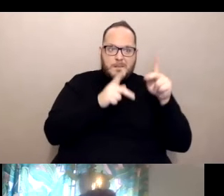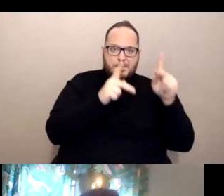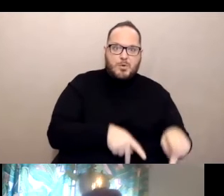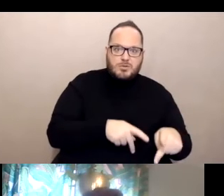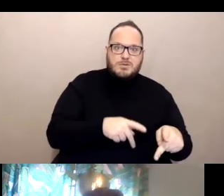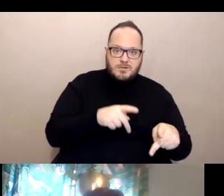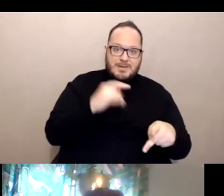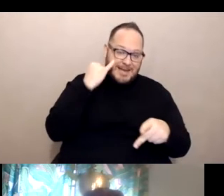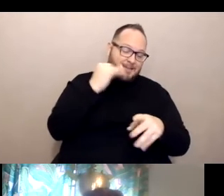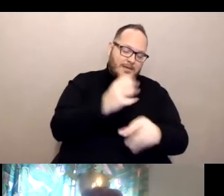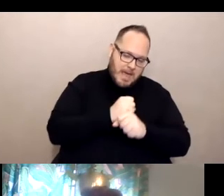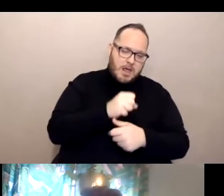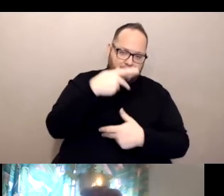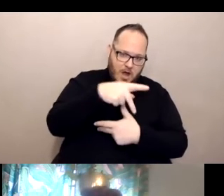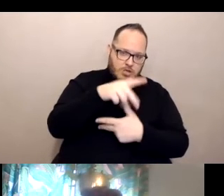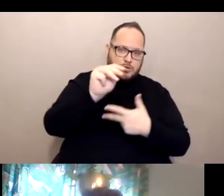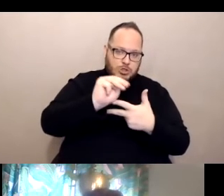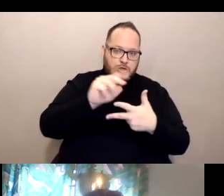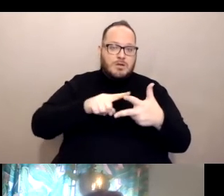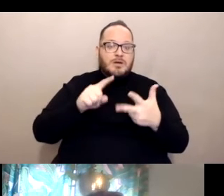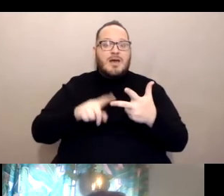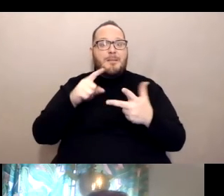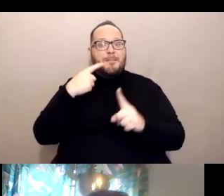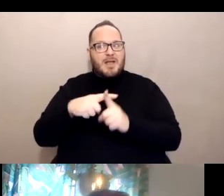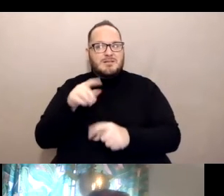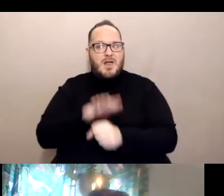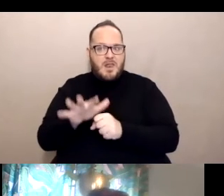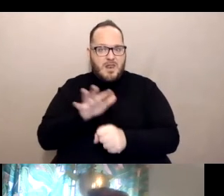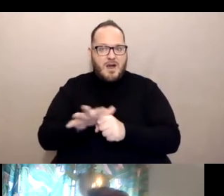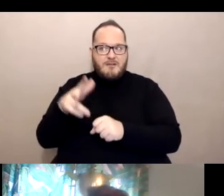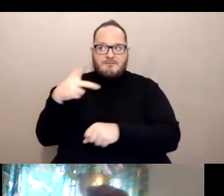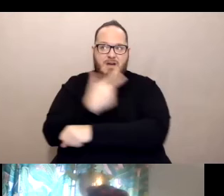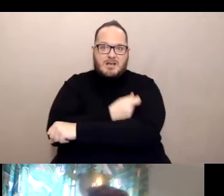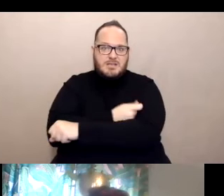if they're getting the Johnson and Johnson. If you look at the numbers here on the screen,